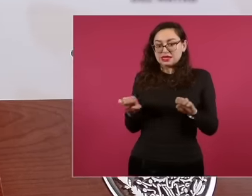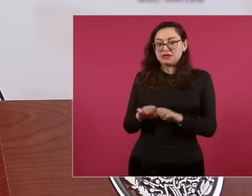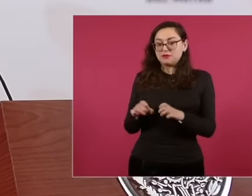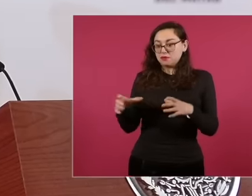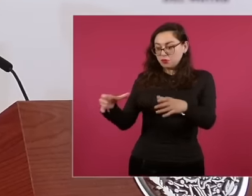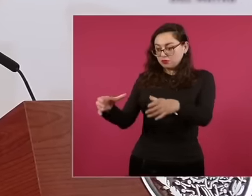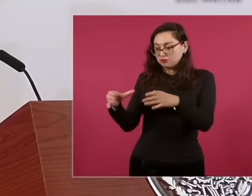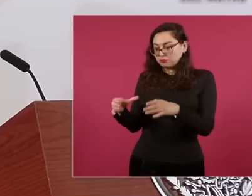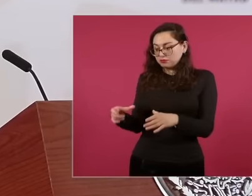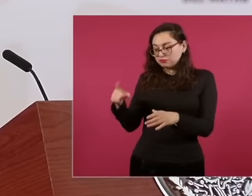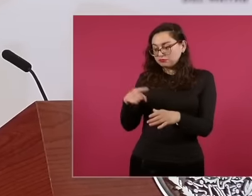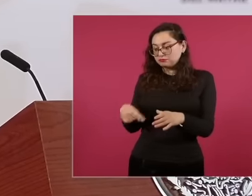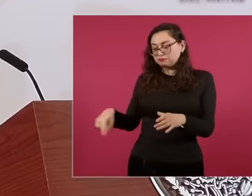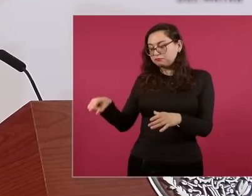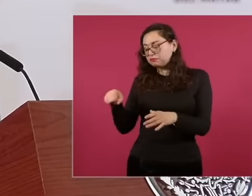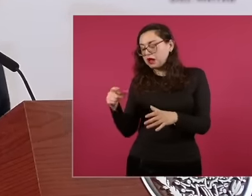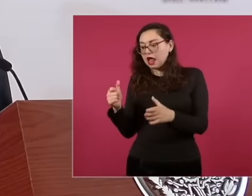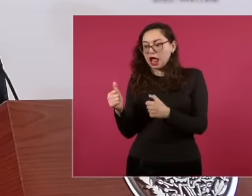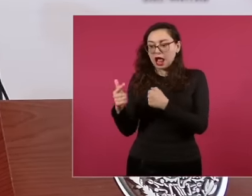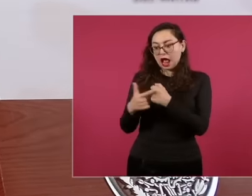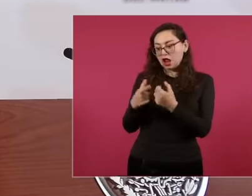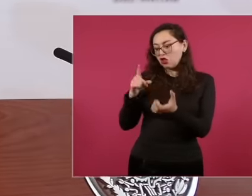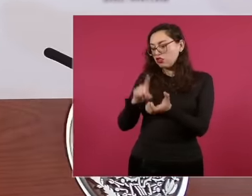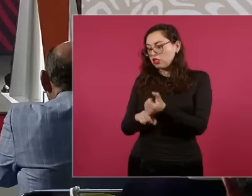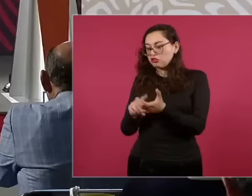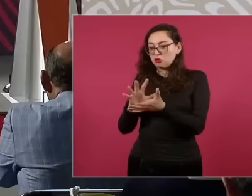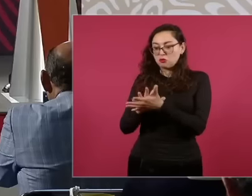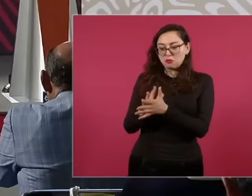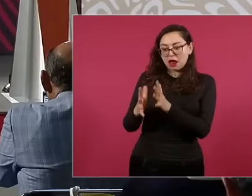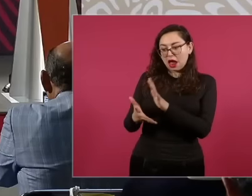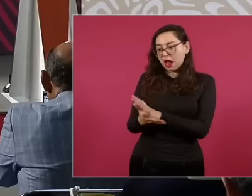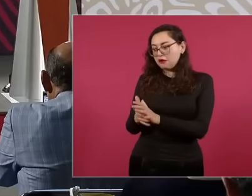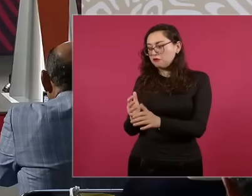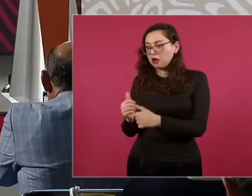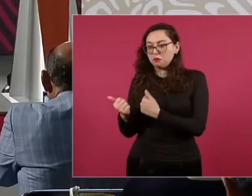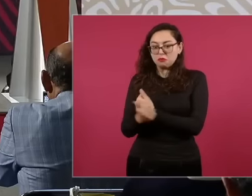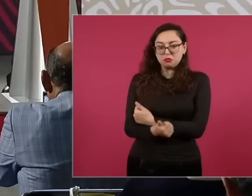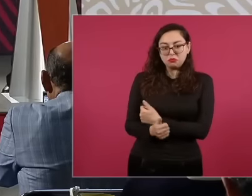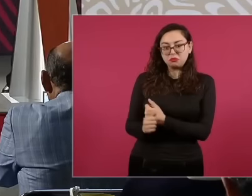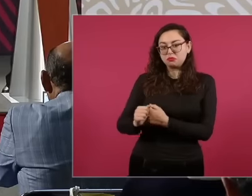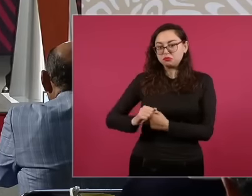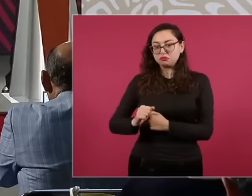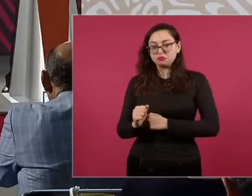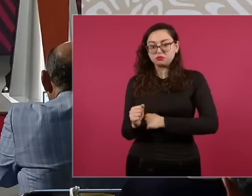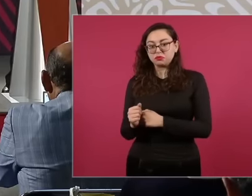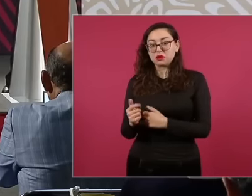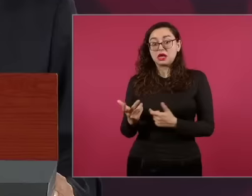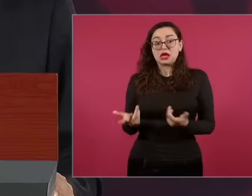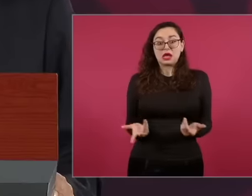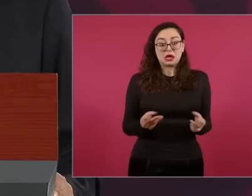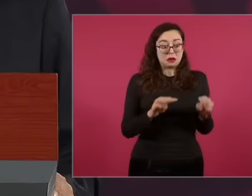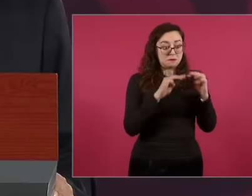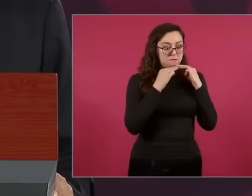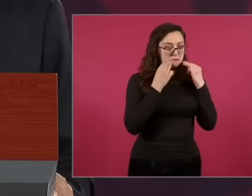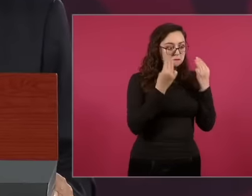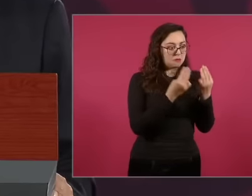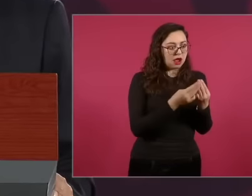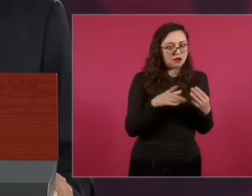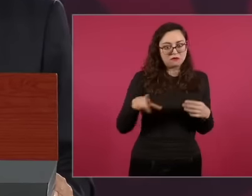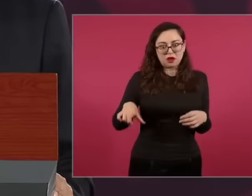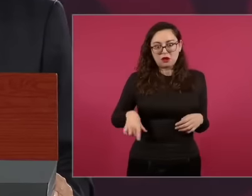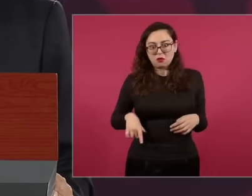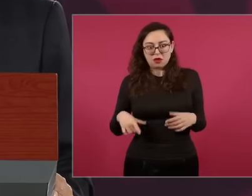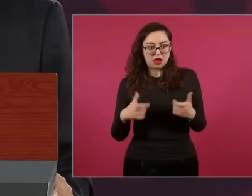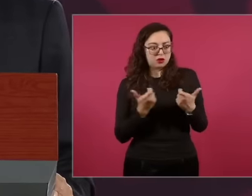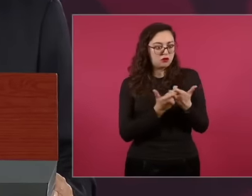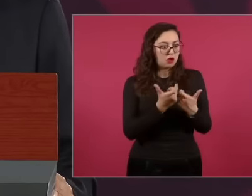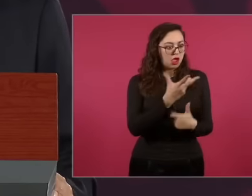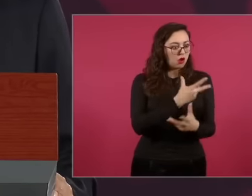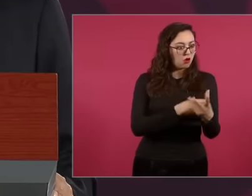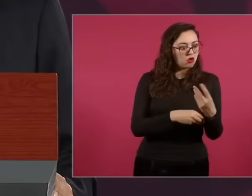collusion, criminal association. between economic power and political power